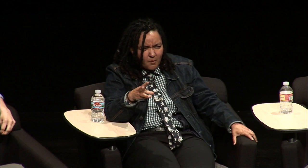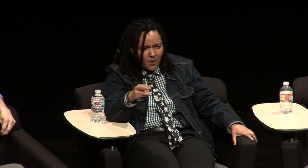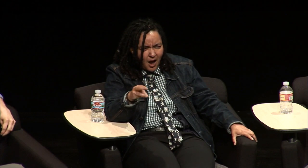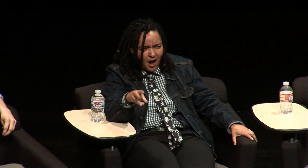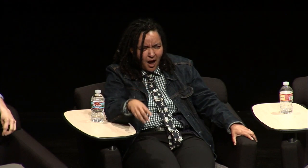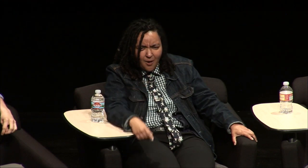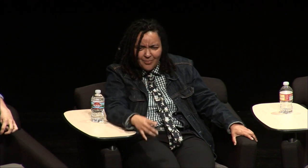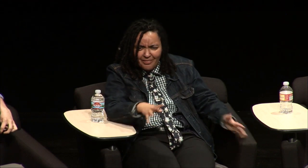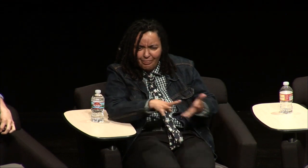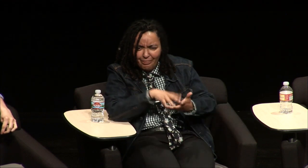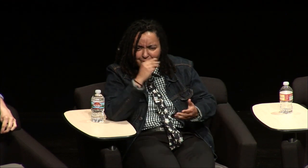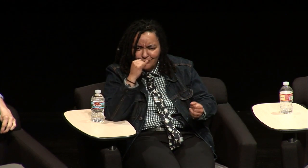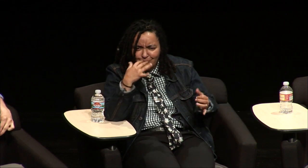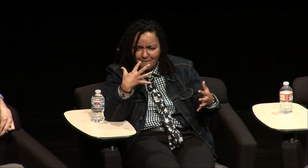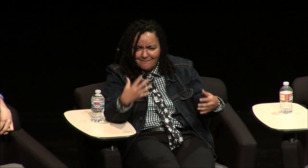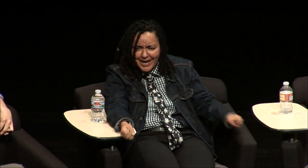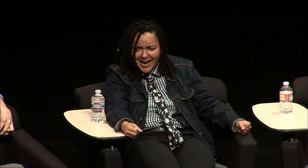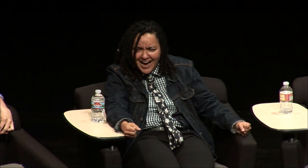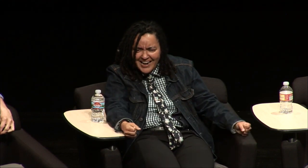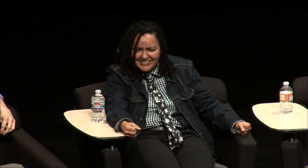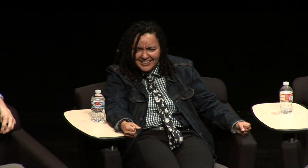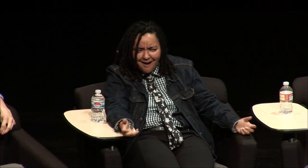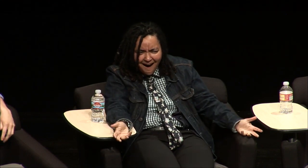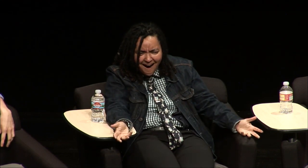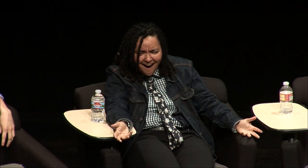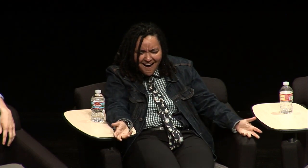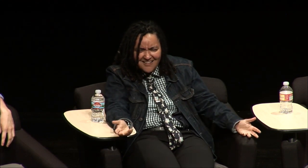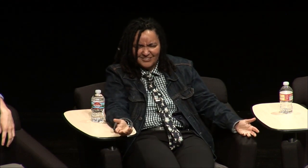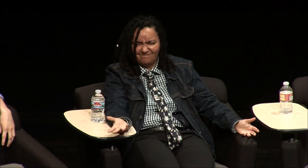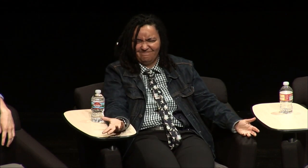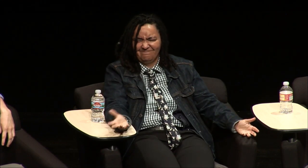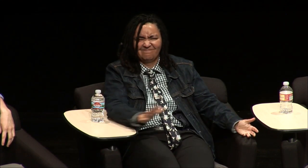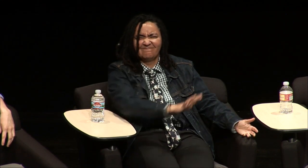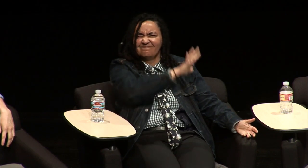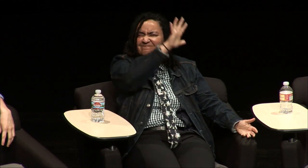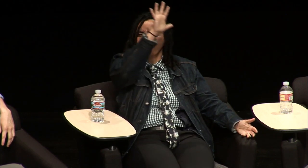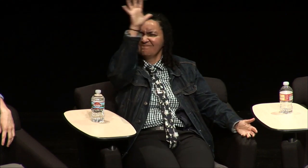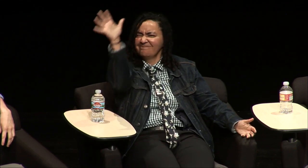you know four weeks four days a week for a while and you know learning so quickly